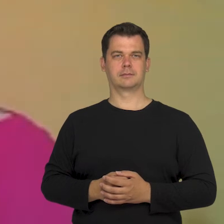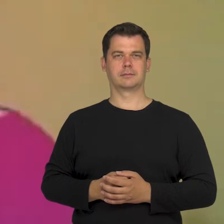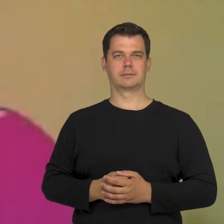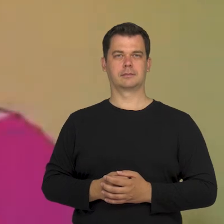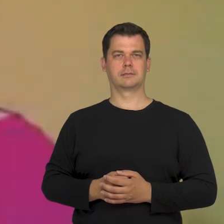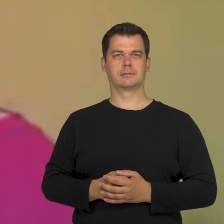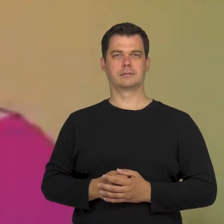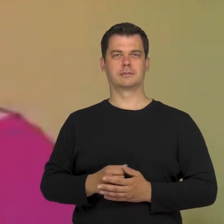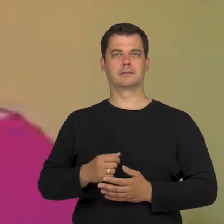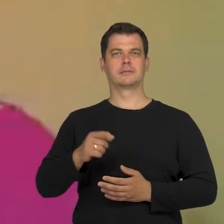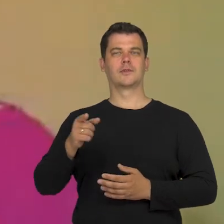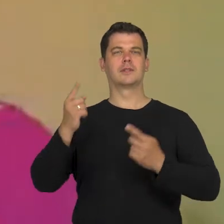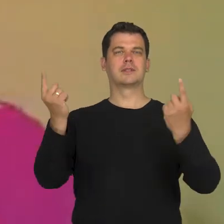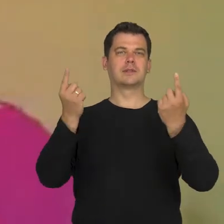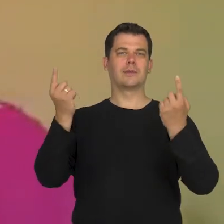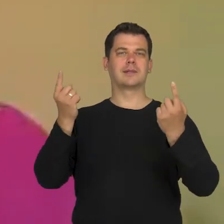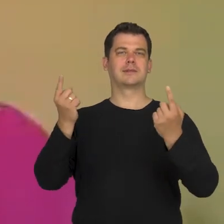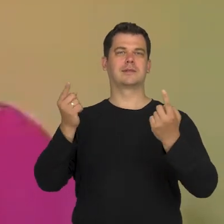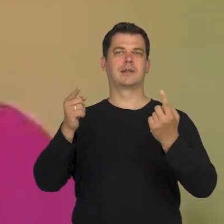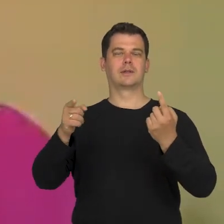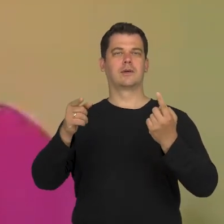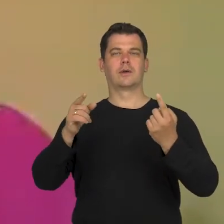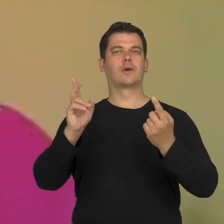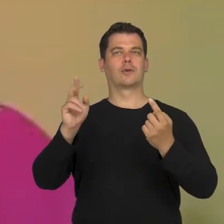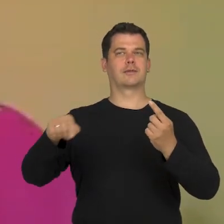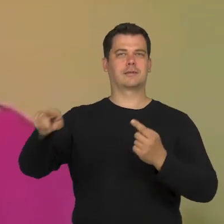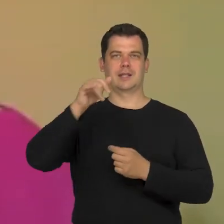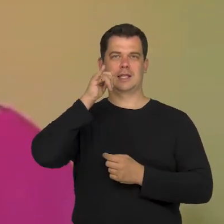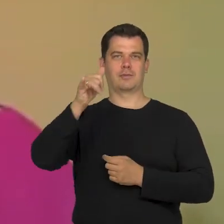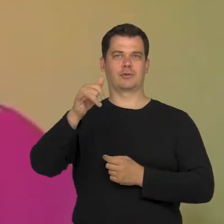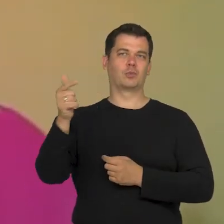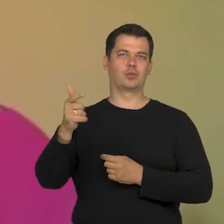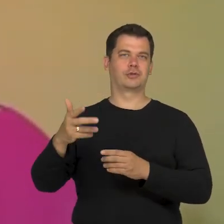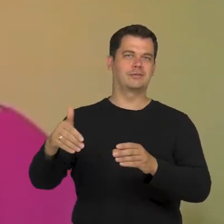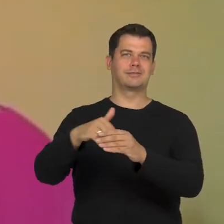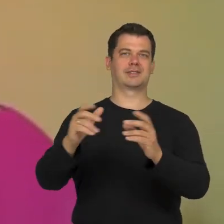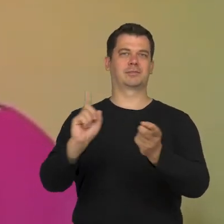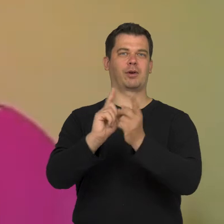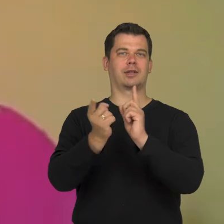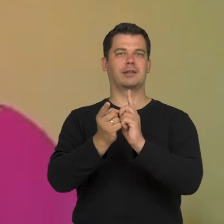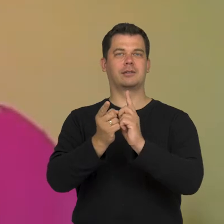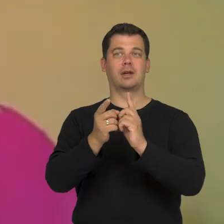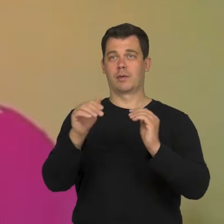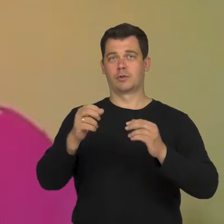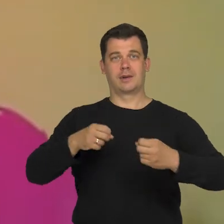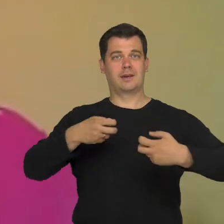of people, who don't have that option. Now, we can use the Internet to get to